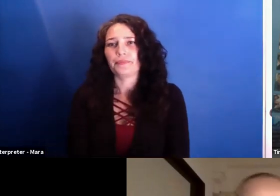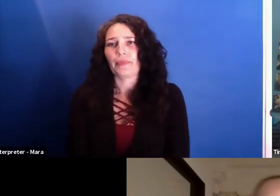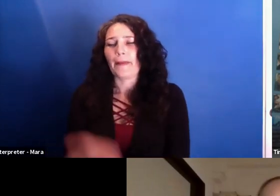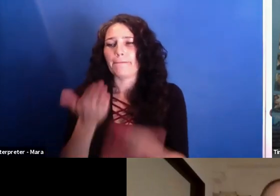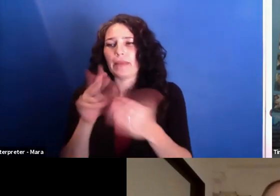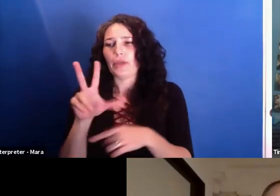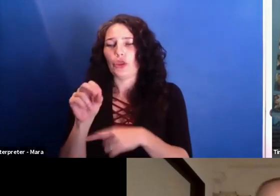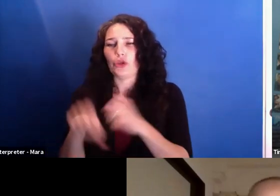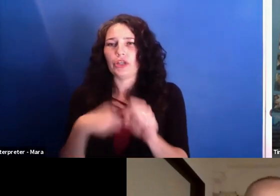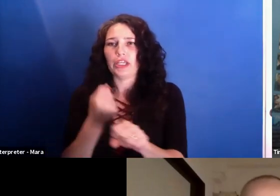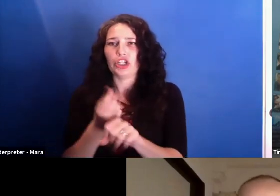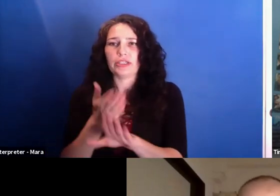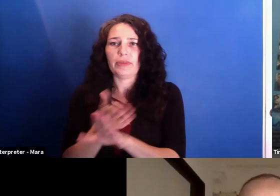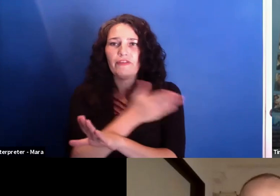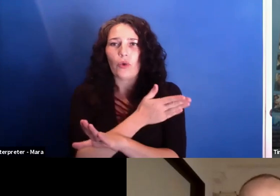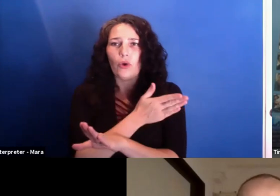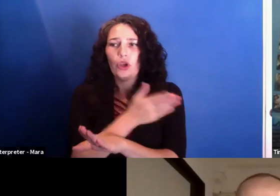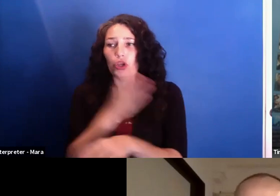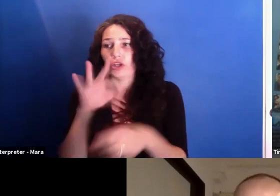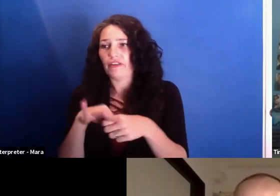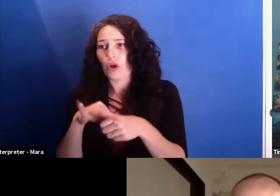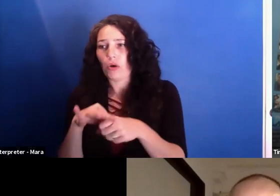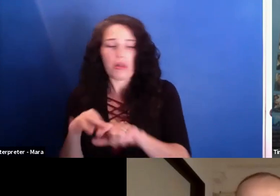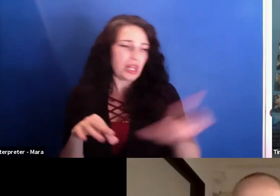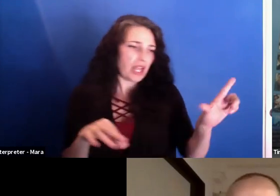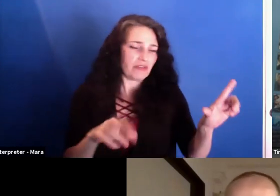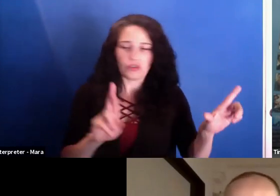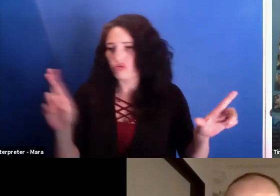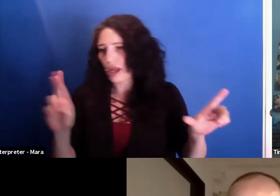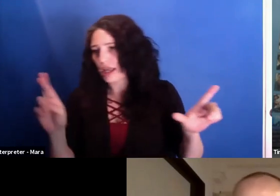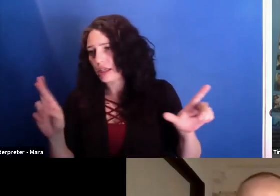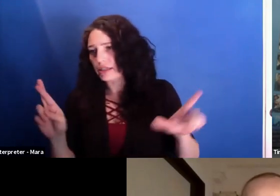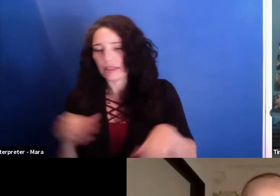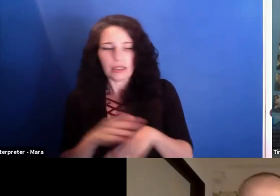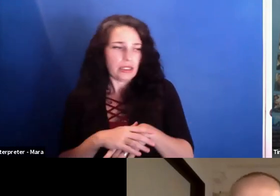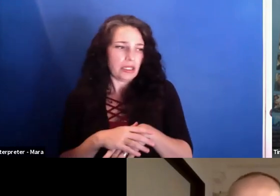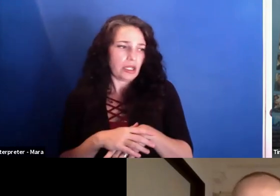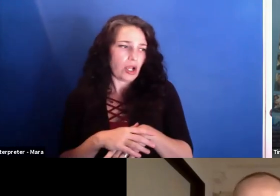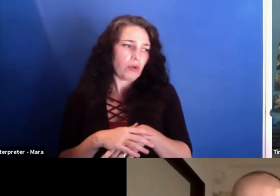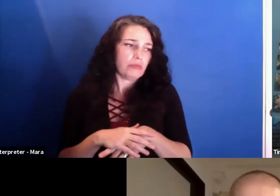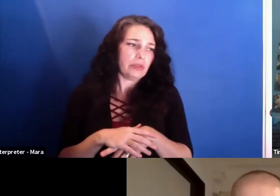you could vote left or right, or Democrats or Republicans, just to punish the other side.